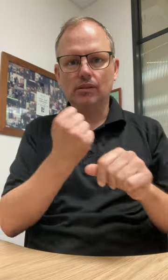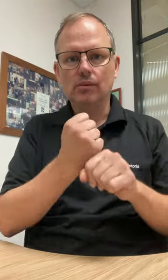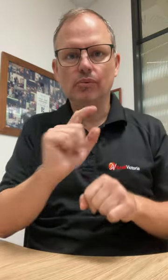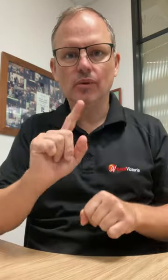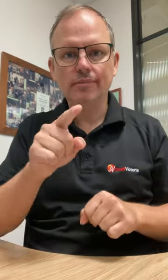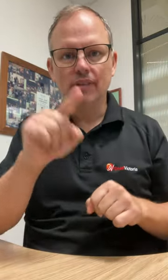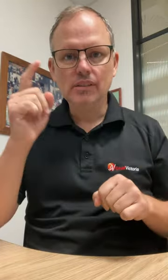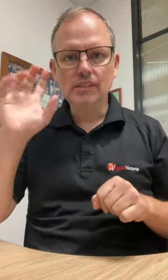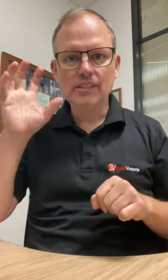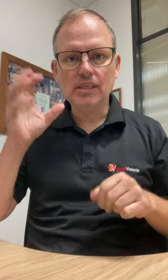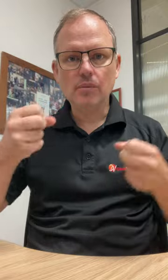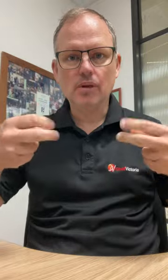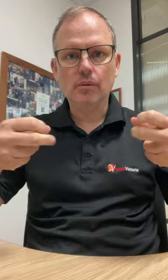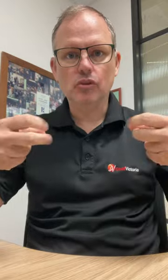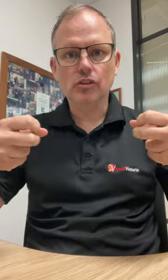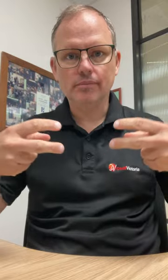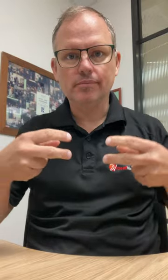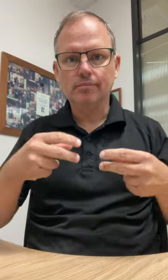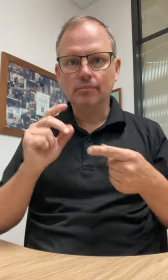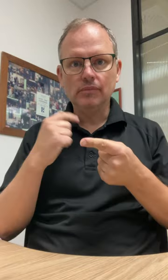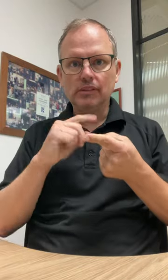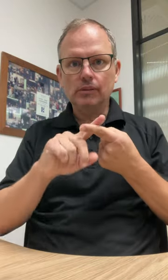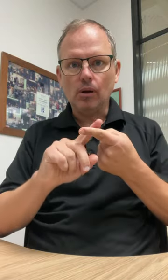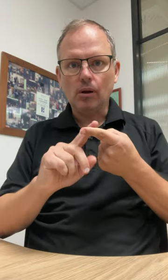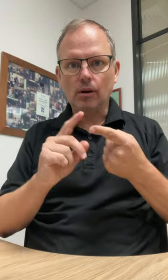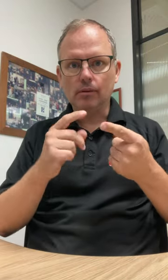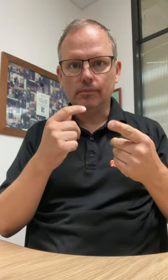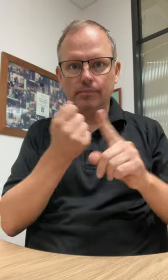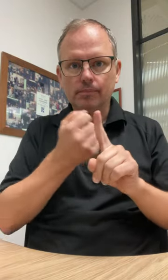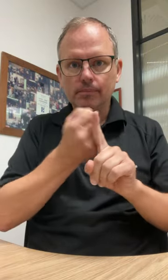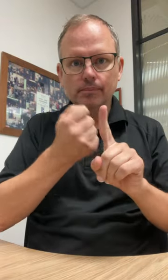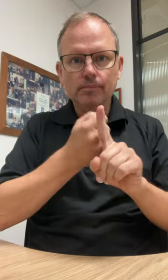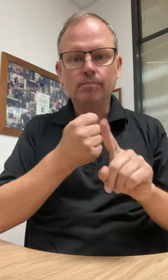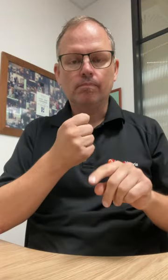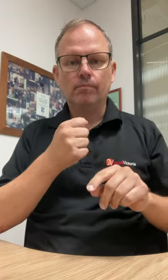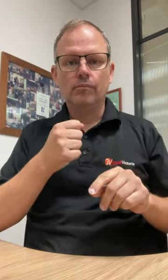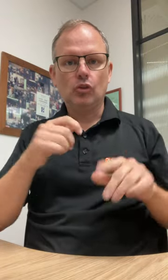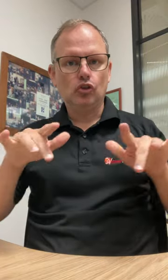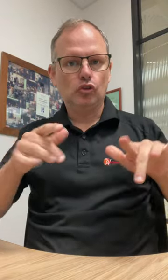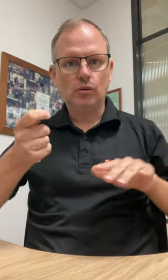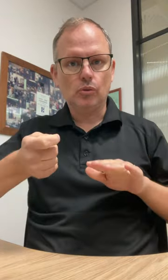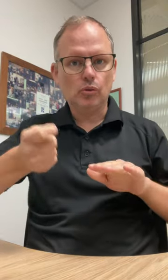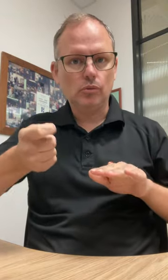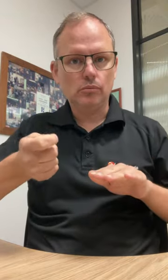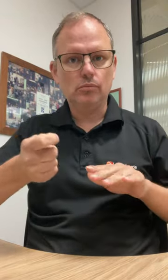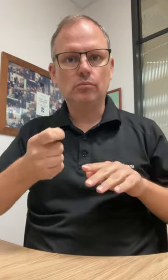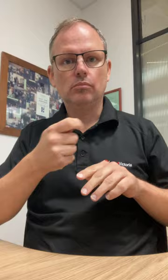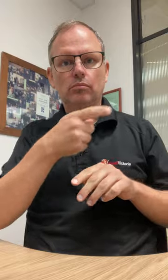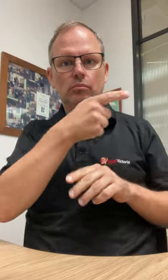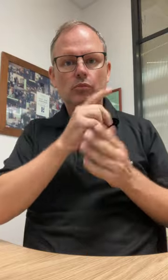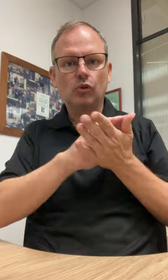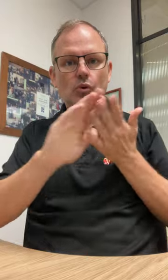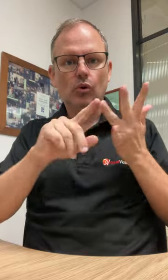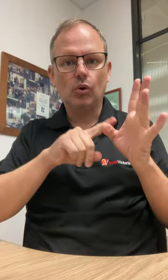One such exciting example is for cinema captioning. We are continuing to advocate but are yet to go to court.